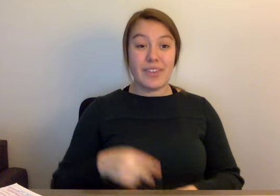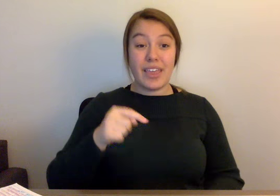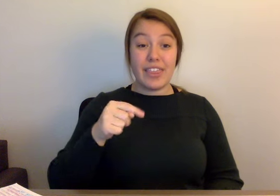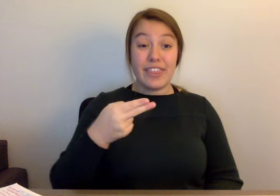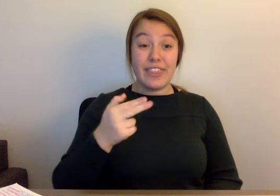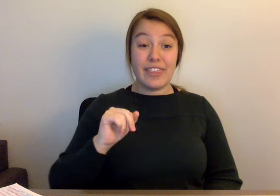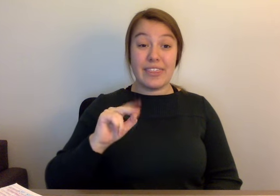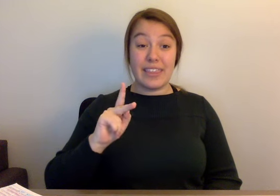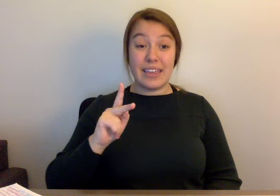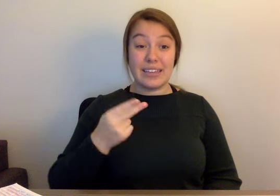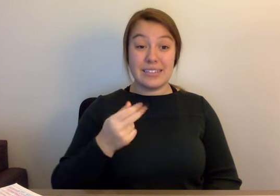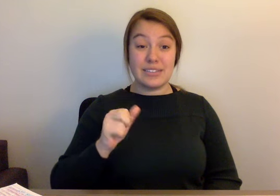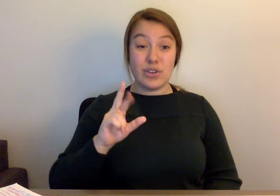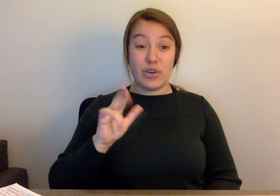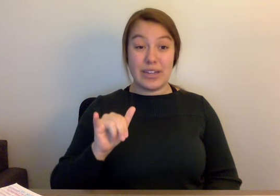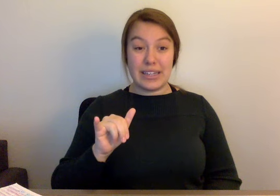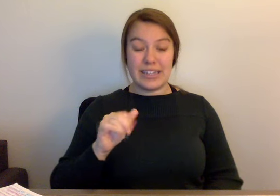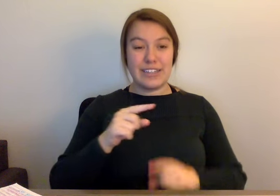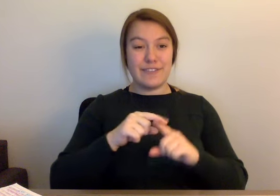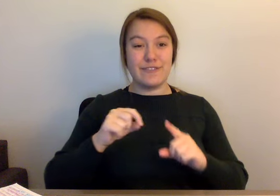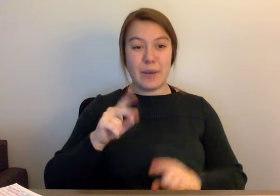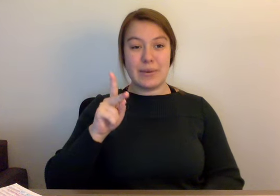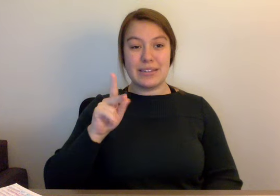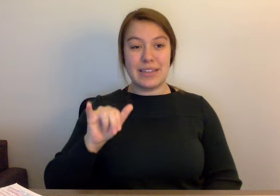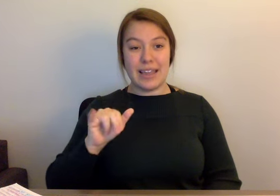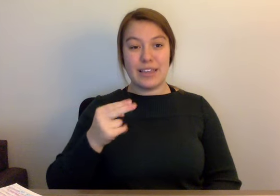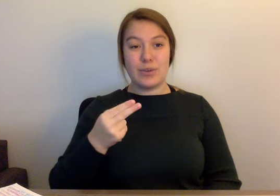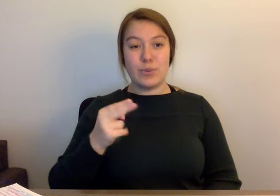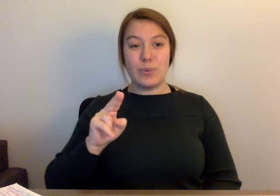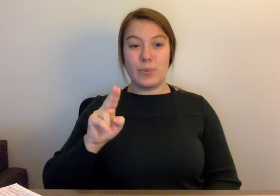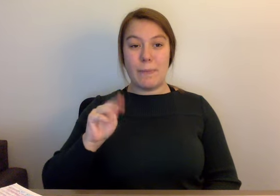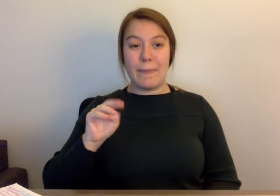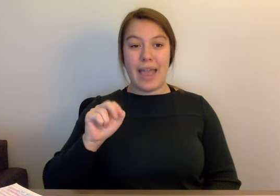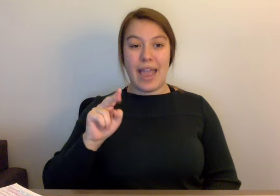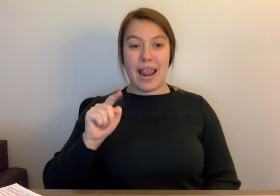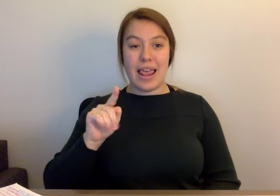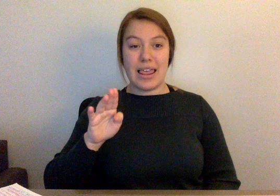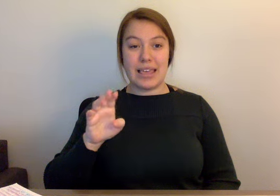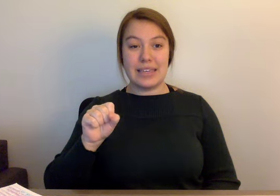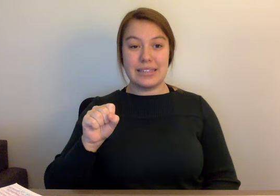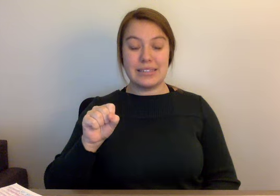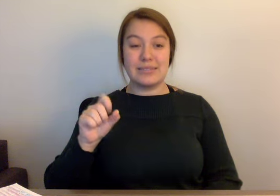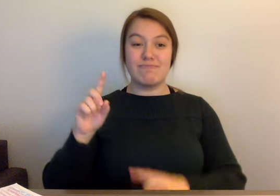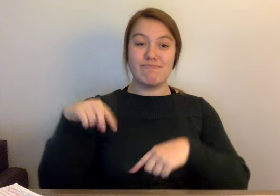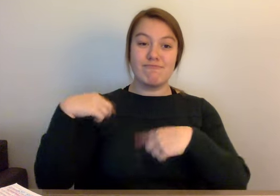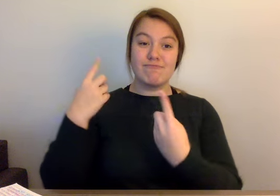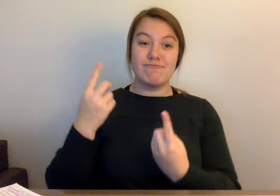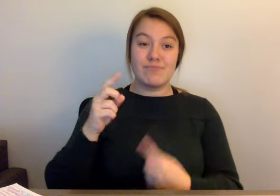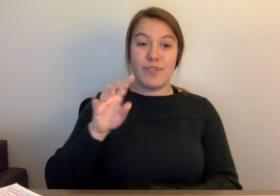Kentucky humanities where we've been telling Kentucky stories for 47 years at